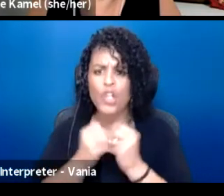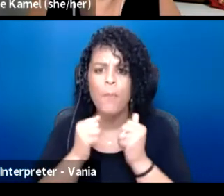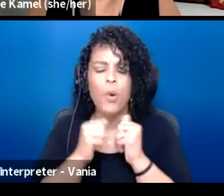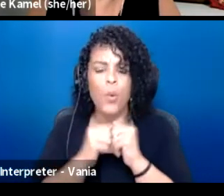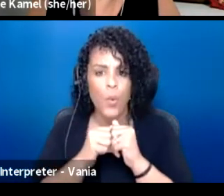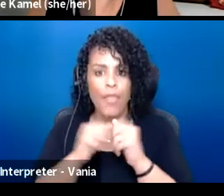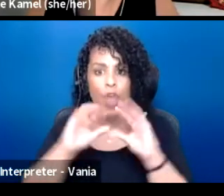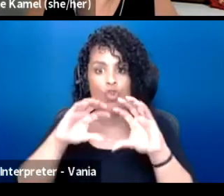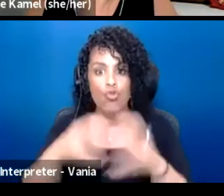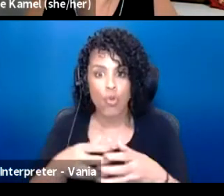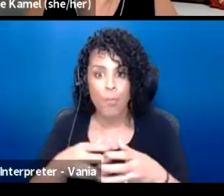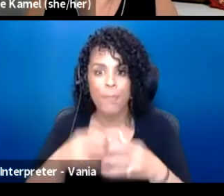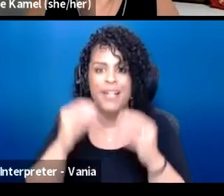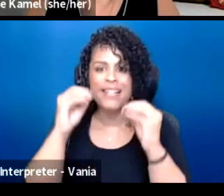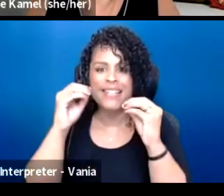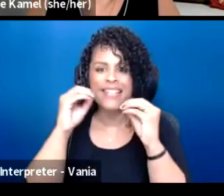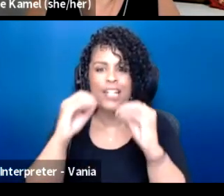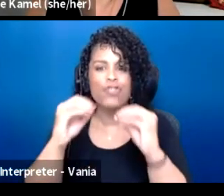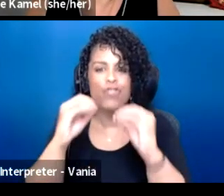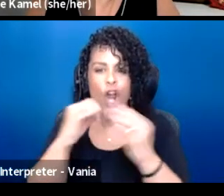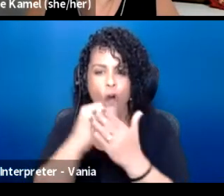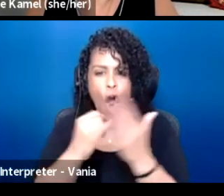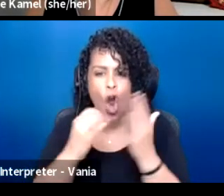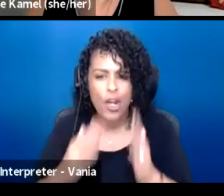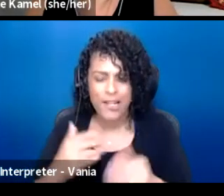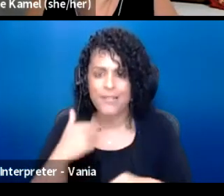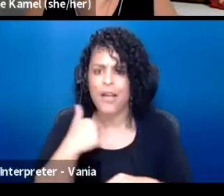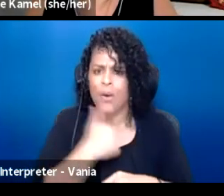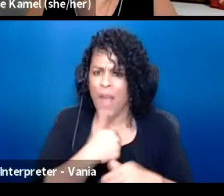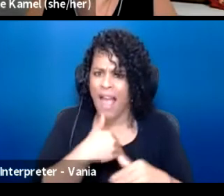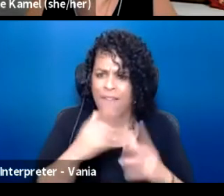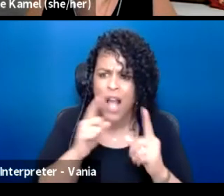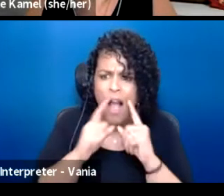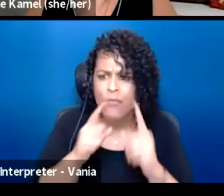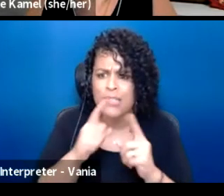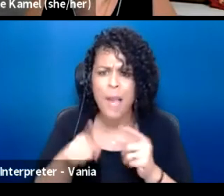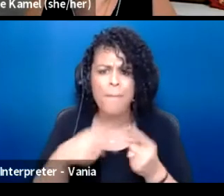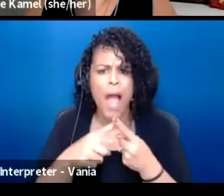and we were having conversation about liberating the space